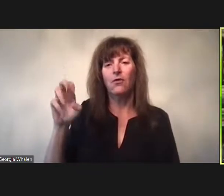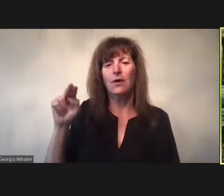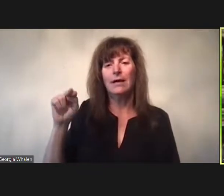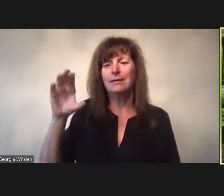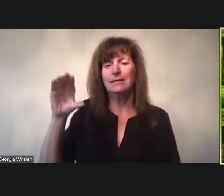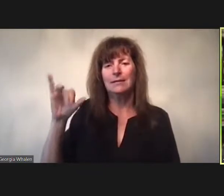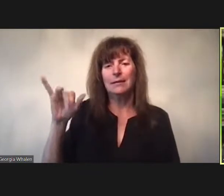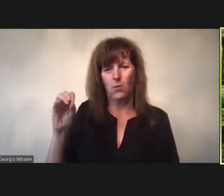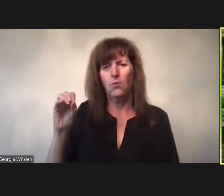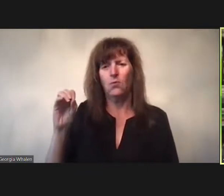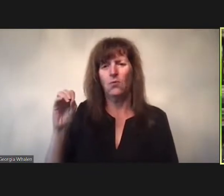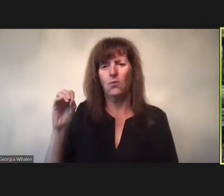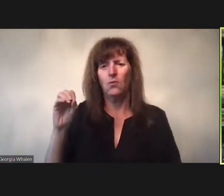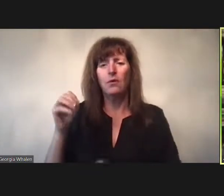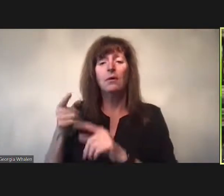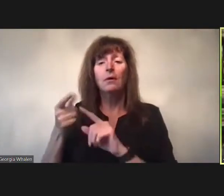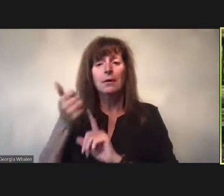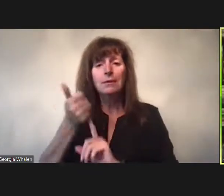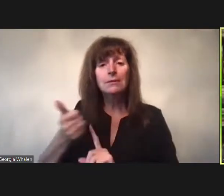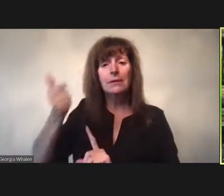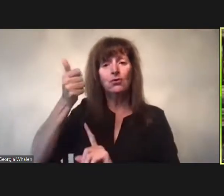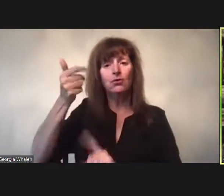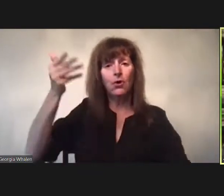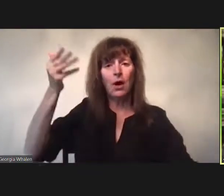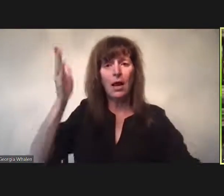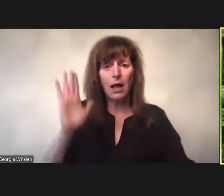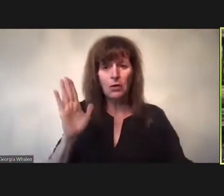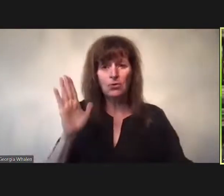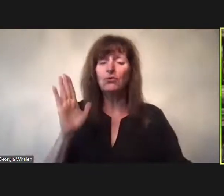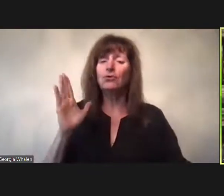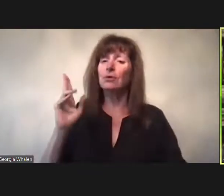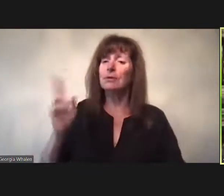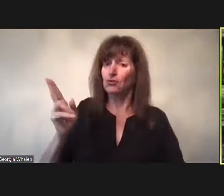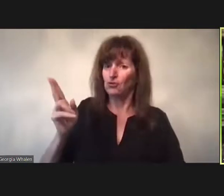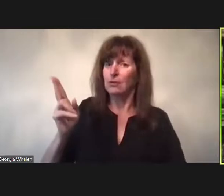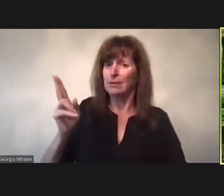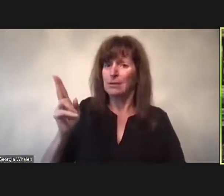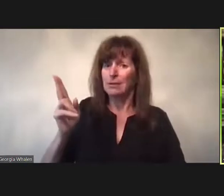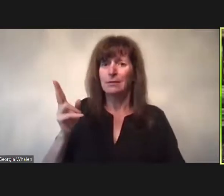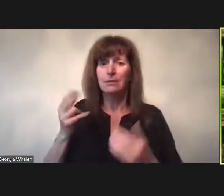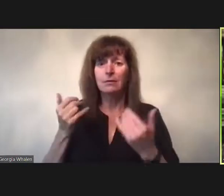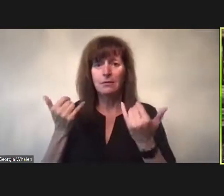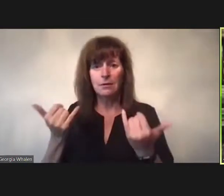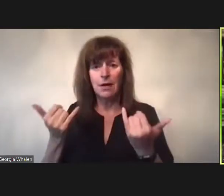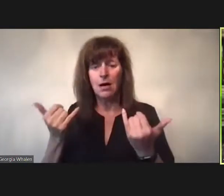I want to move onto our final speaker this afternoon. Our final speaker and for the series,